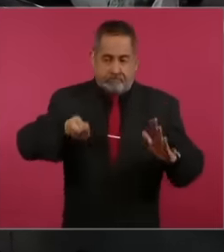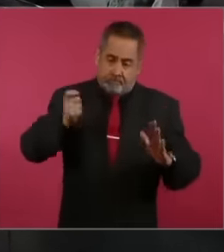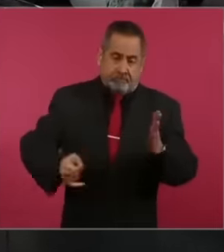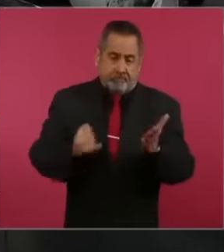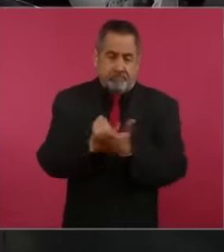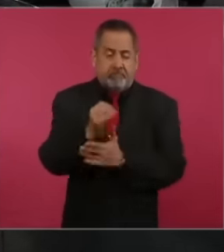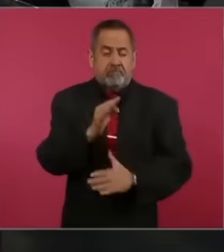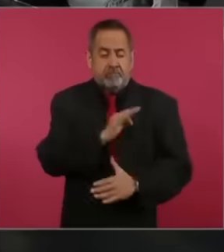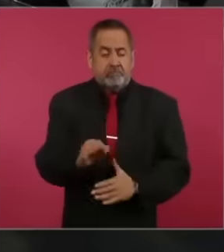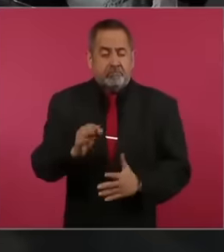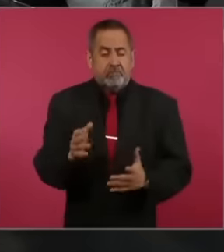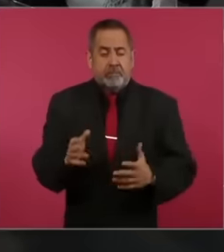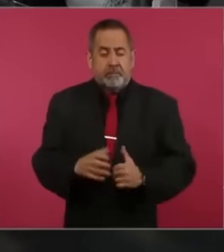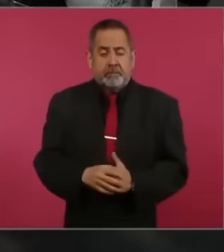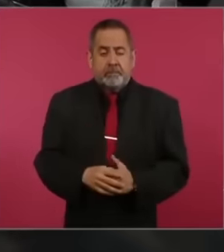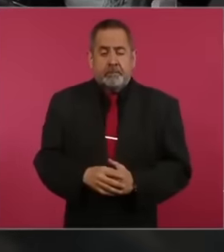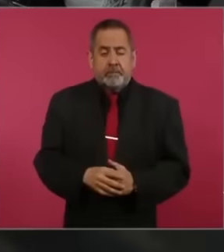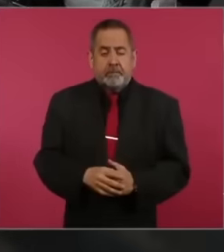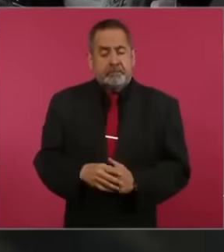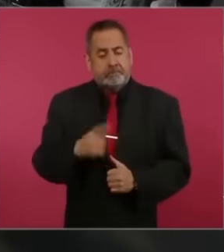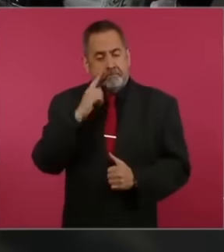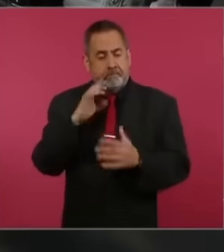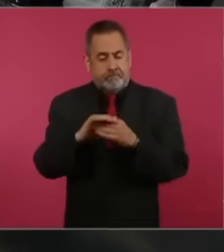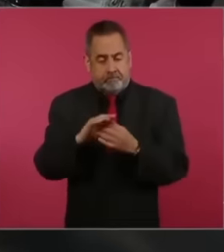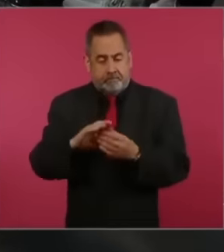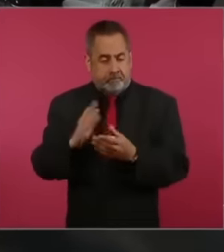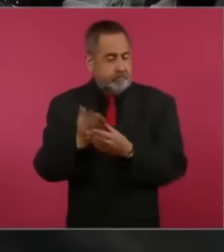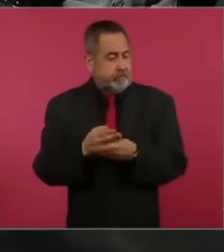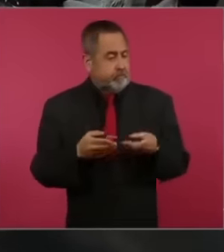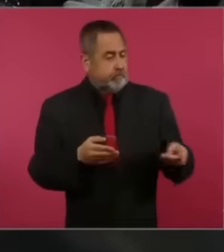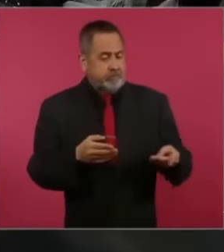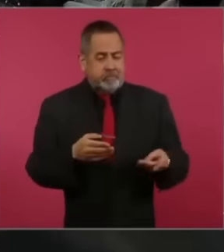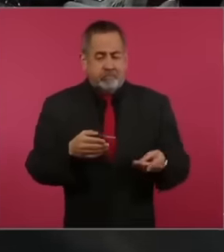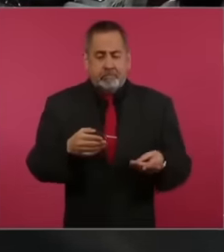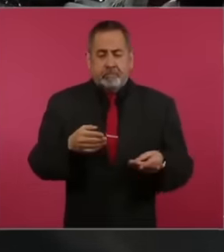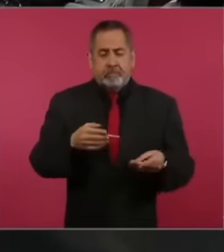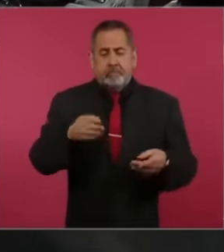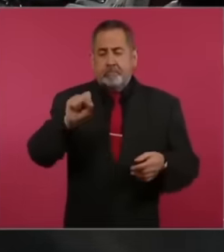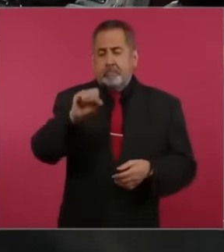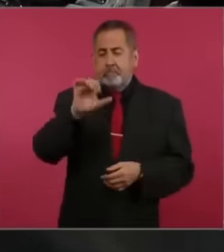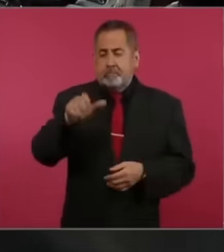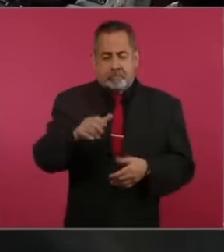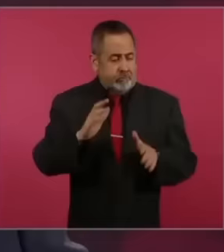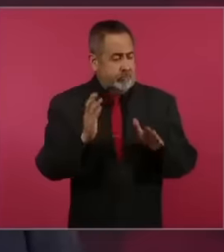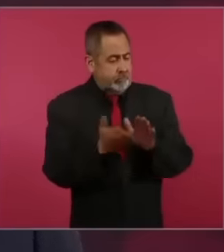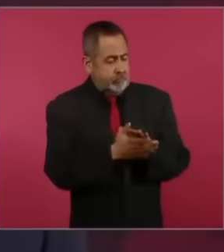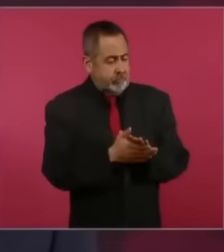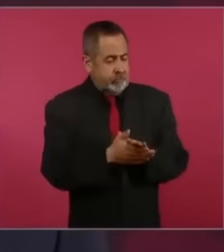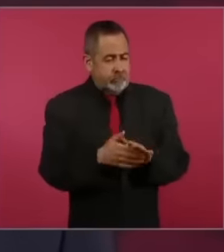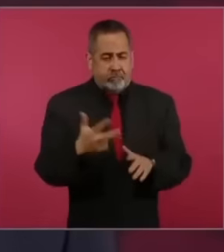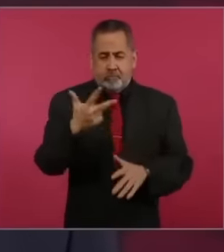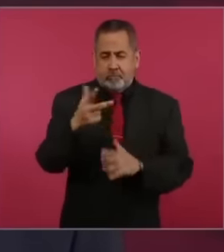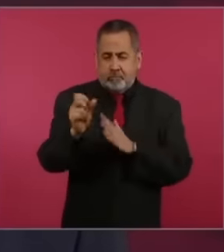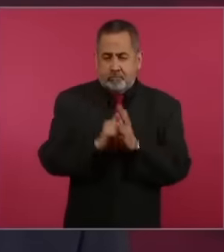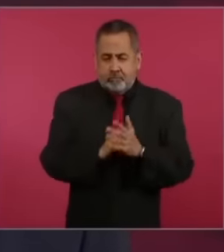sooner, on the one hand, as a court file lasts 8 months and sooner, in trials two and 5 years,